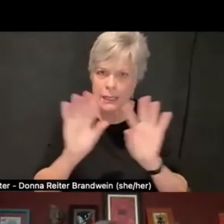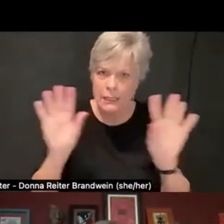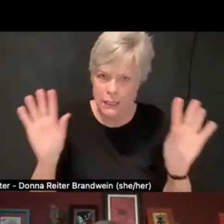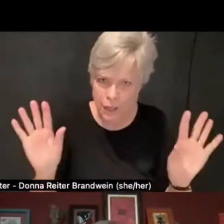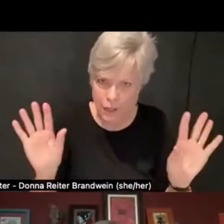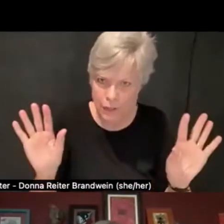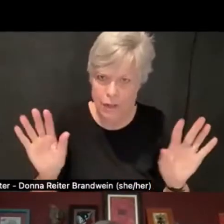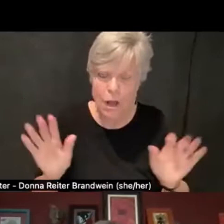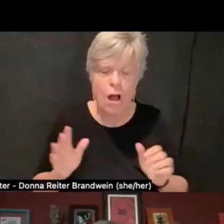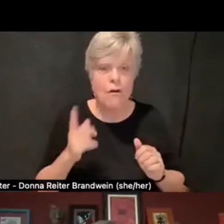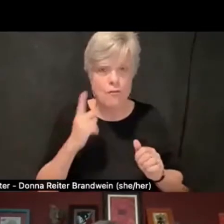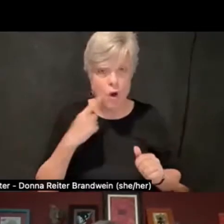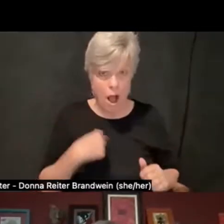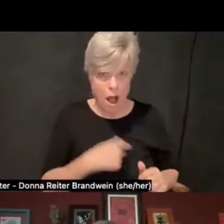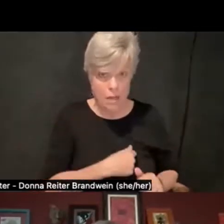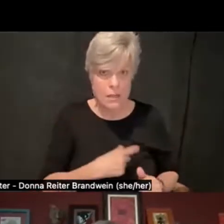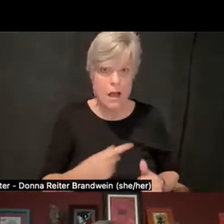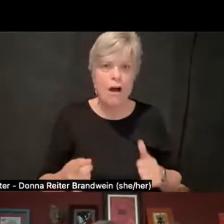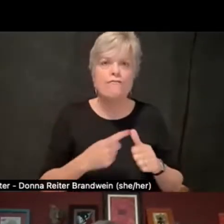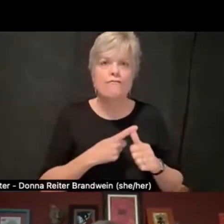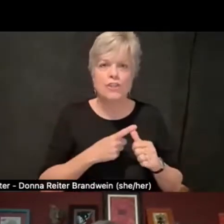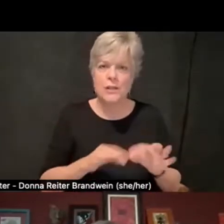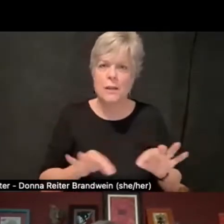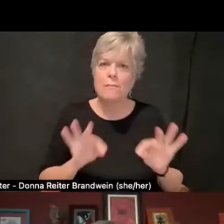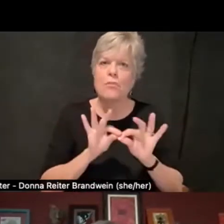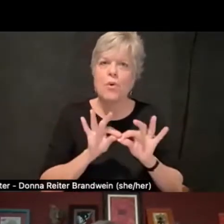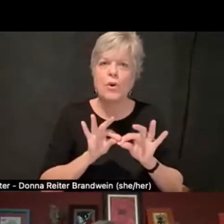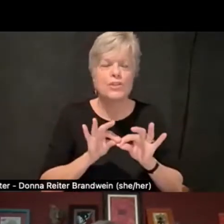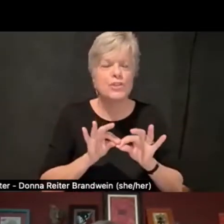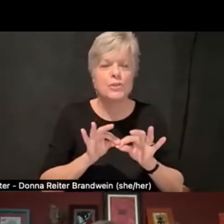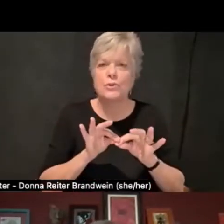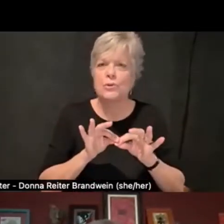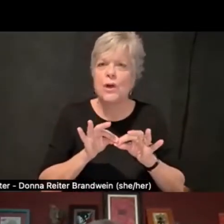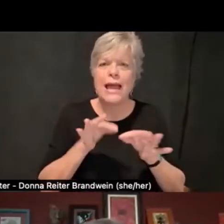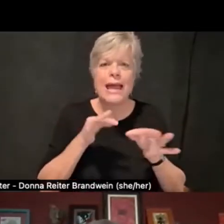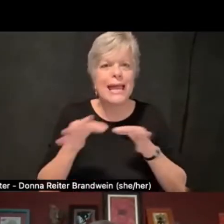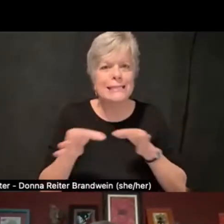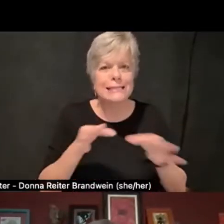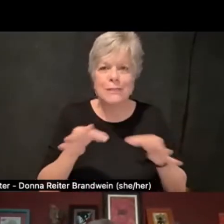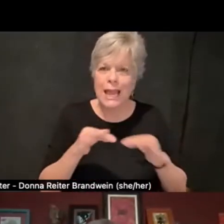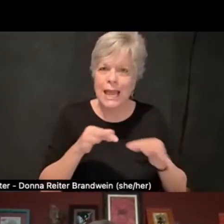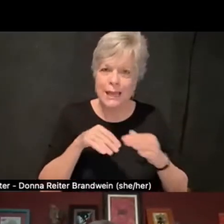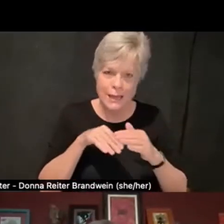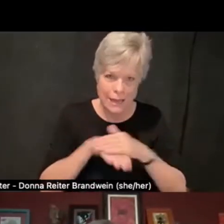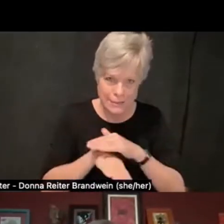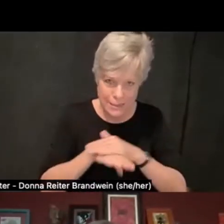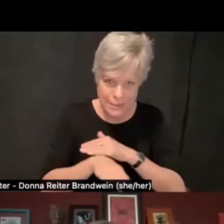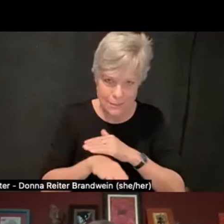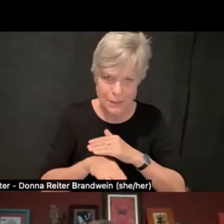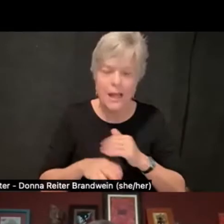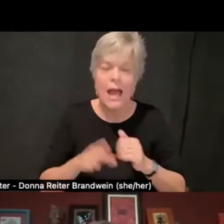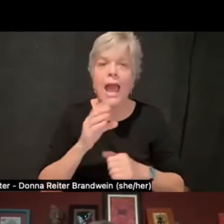for us to demystify accessibility and demystify disability,